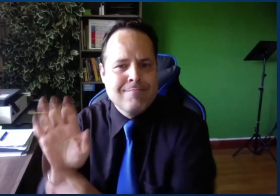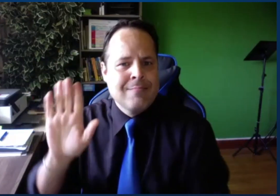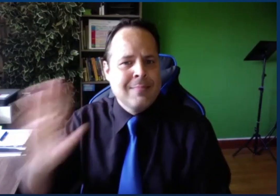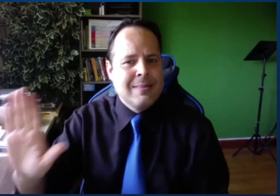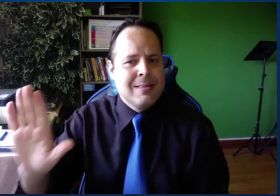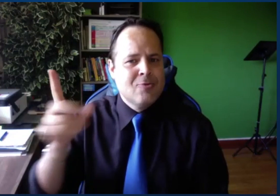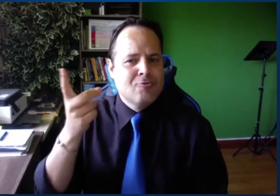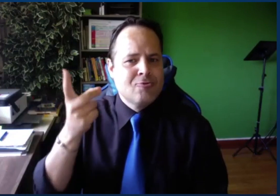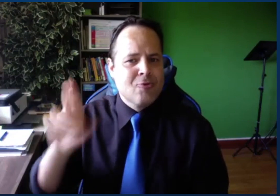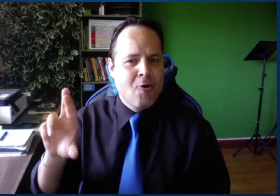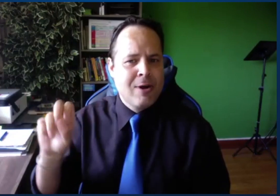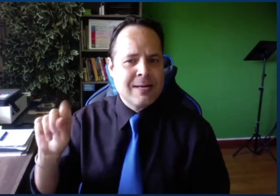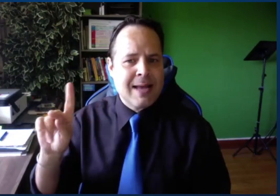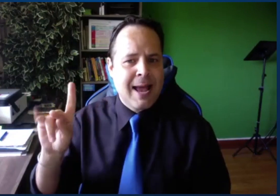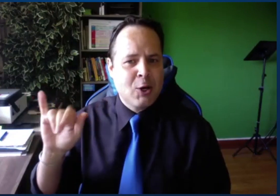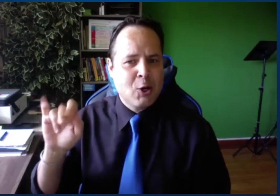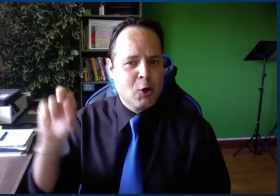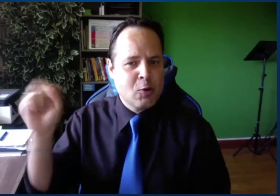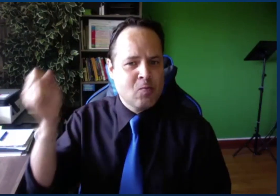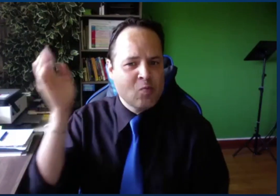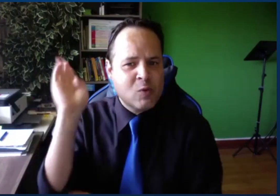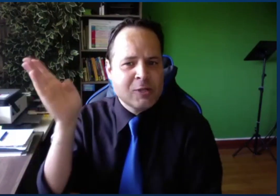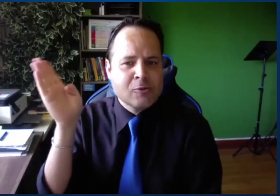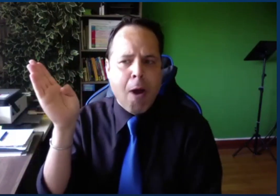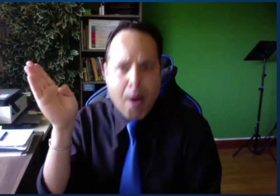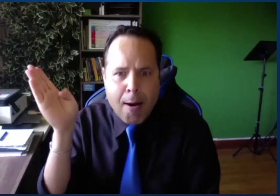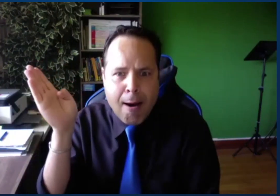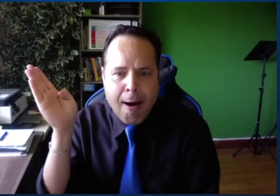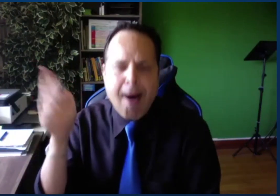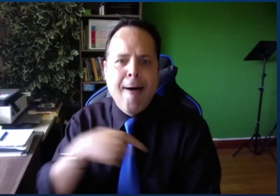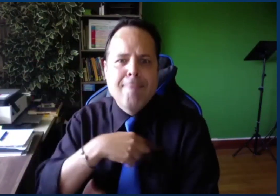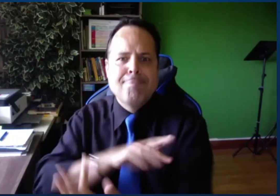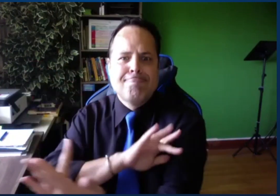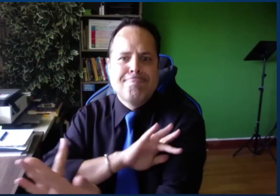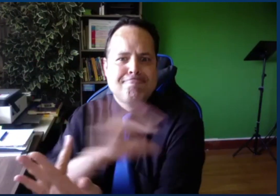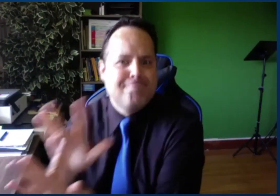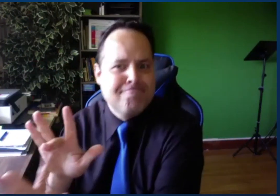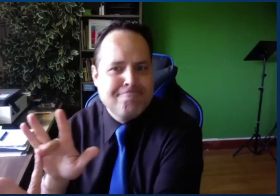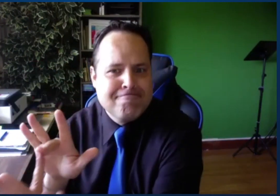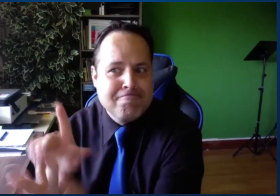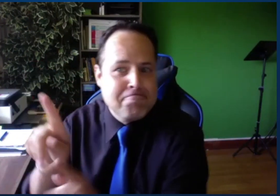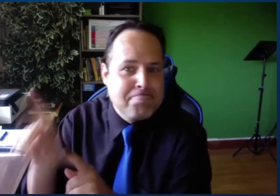We were part of that, and when I saw Dr. Skyer's presentation,